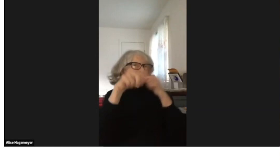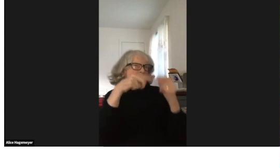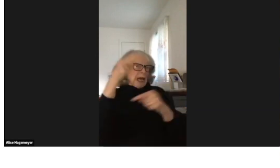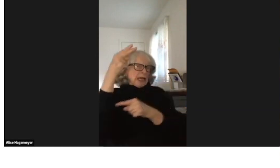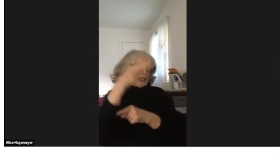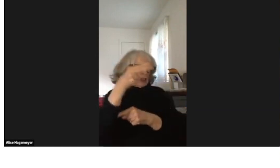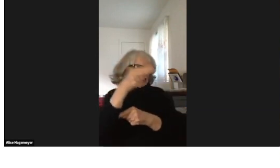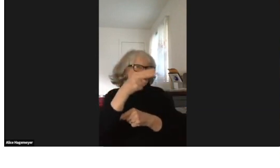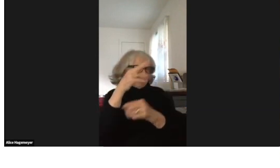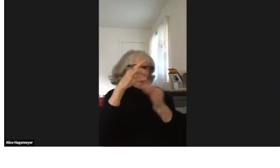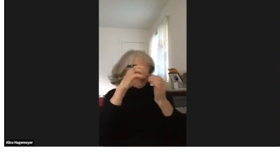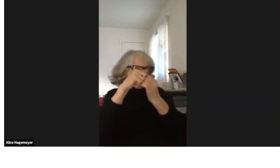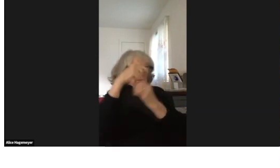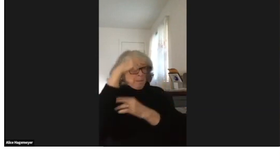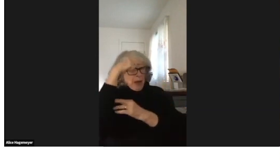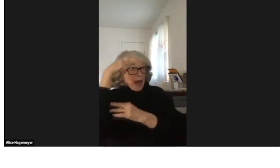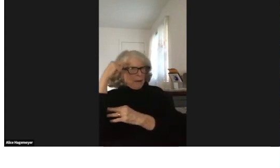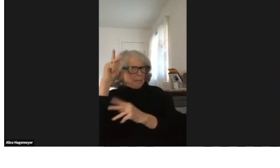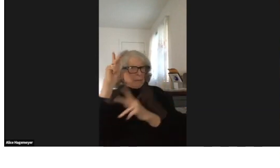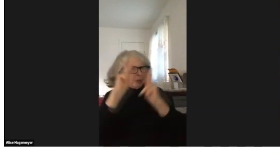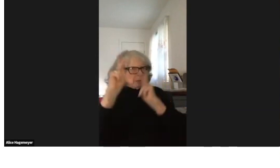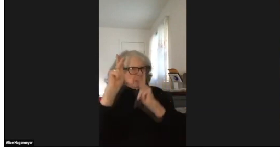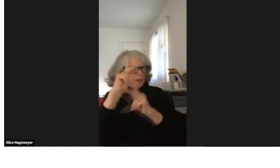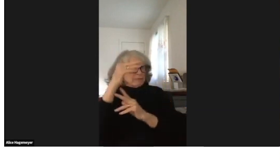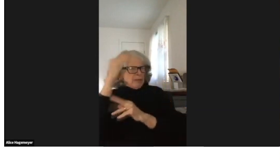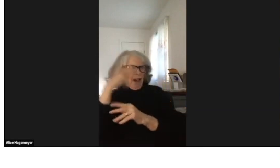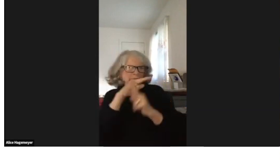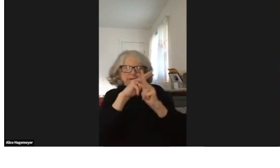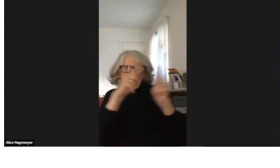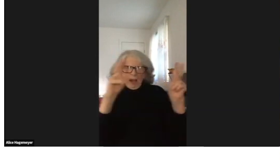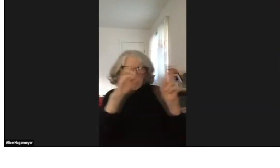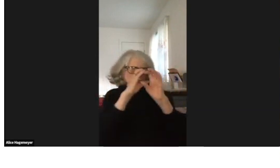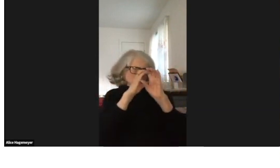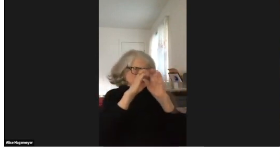Another person who's involved with the Maryland School for the Deaf talks